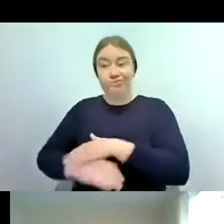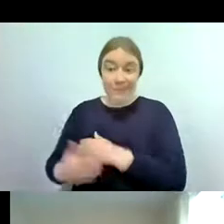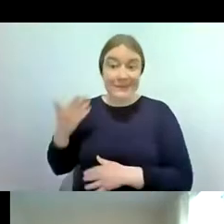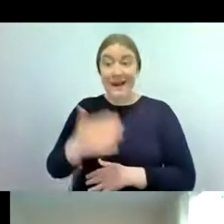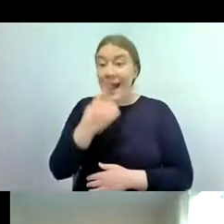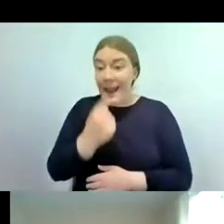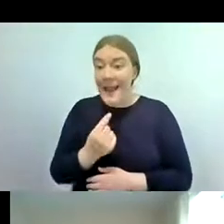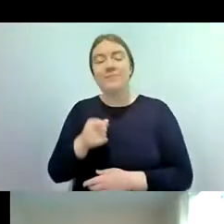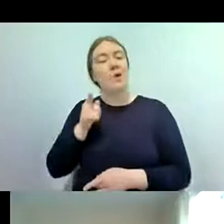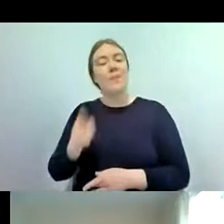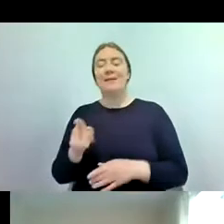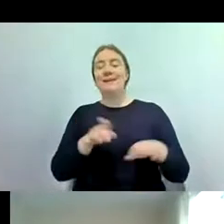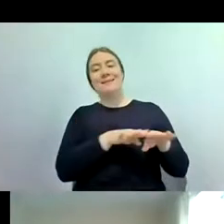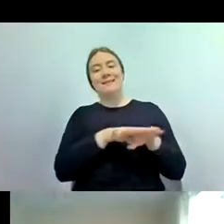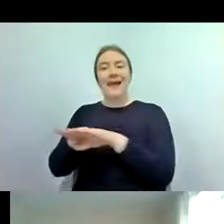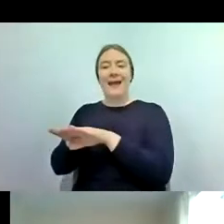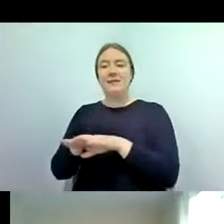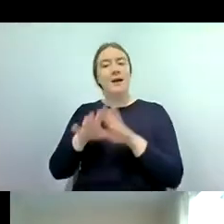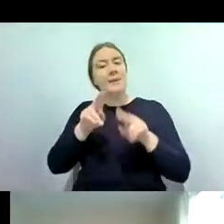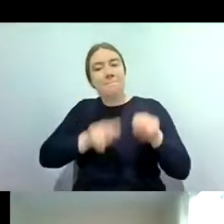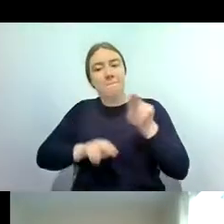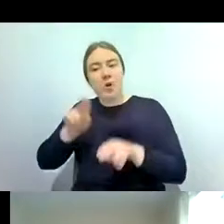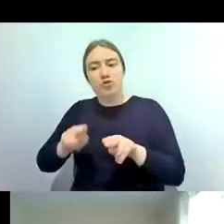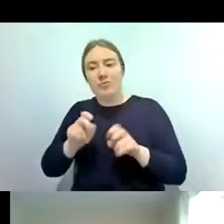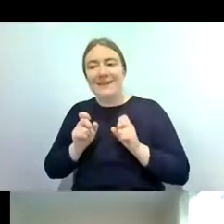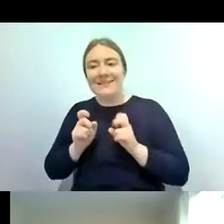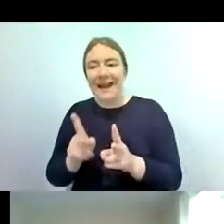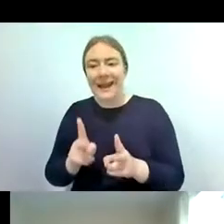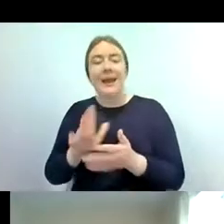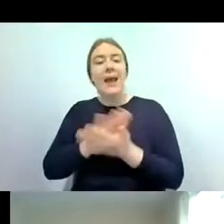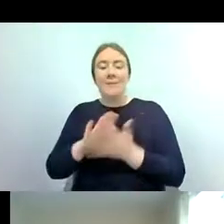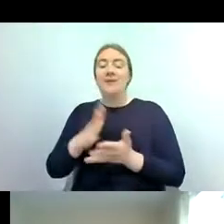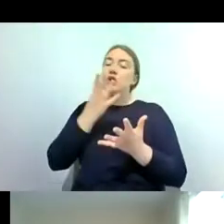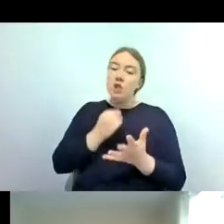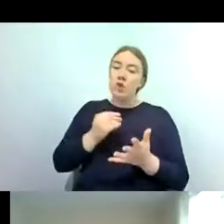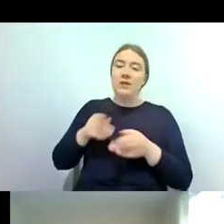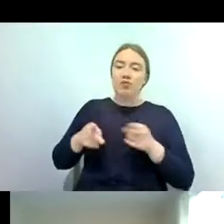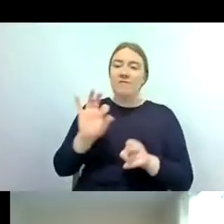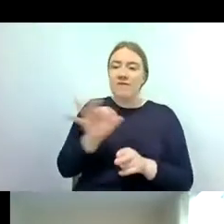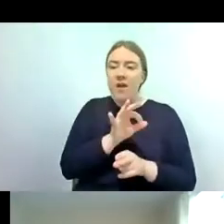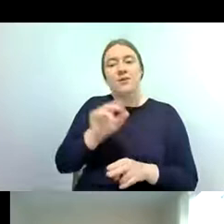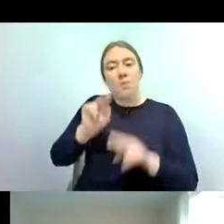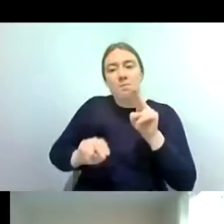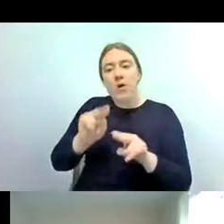technique and it allows us to use riverflies to monitor the health of our water courses and and it